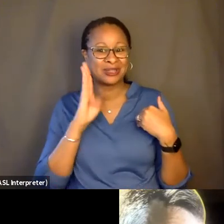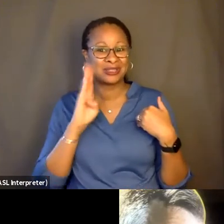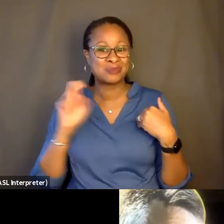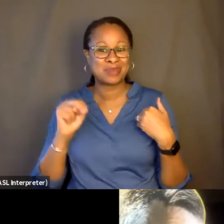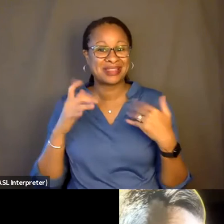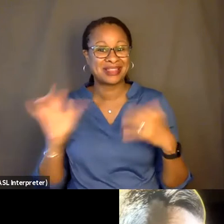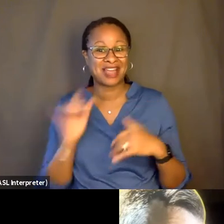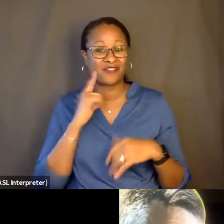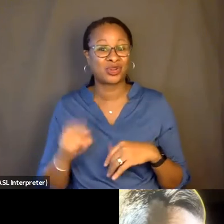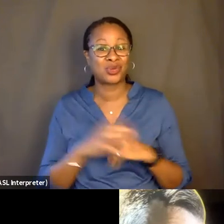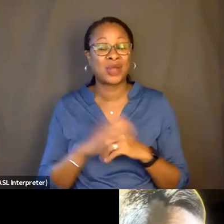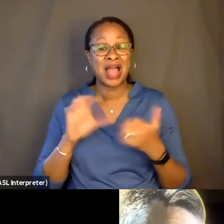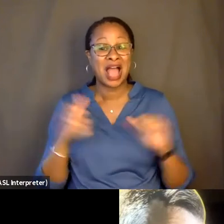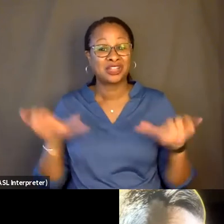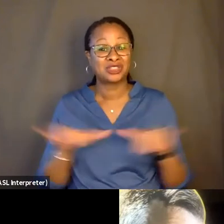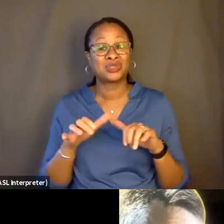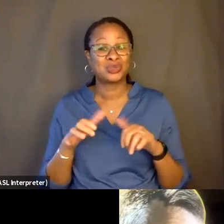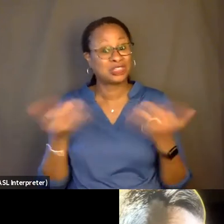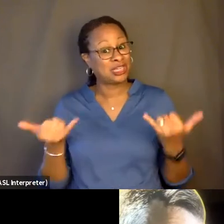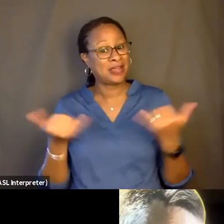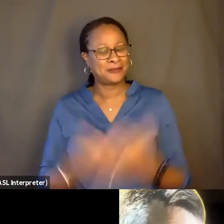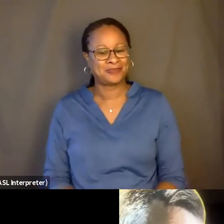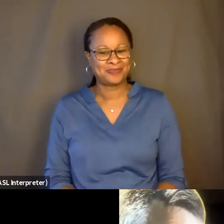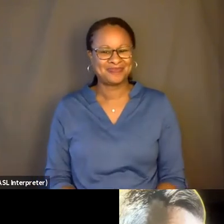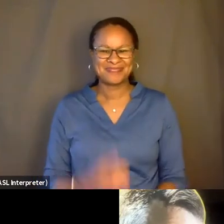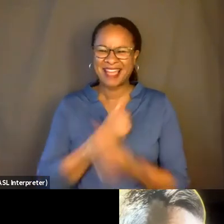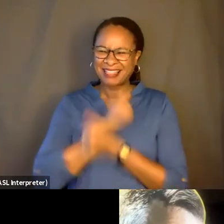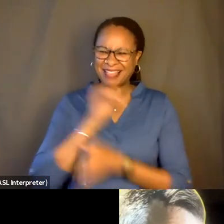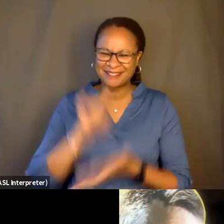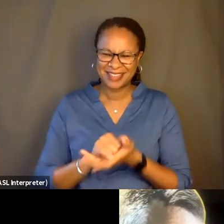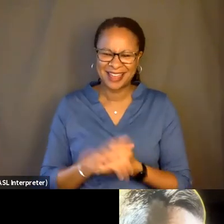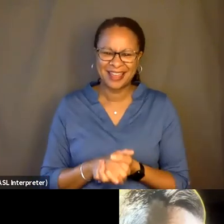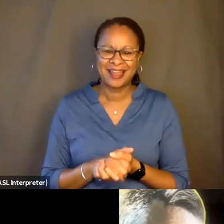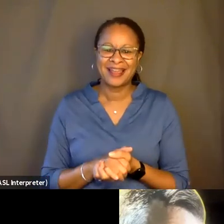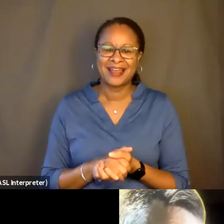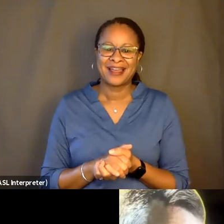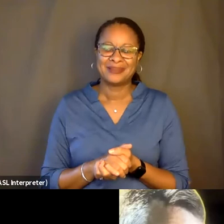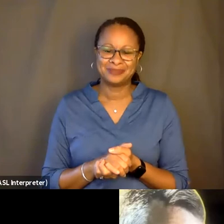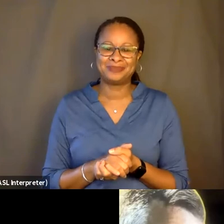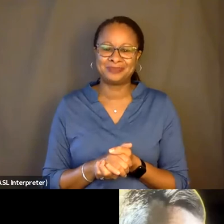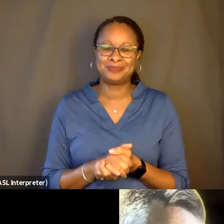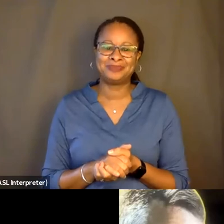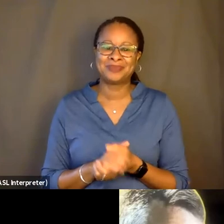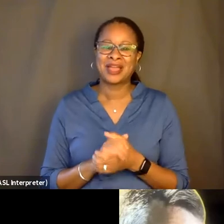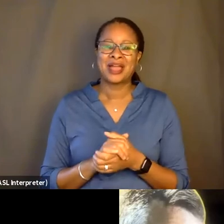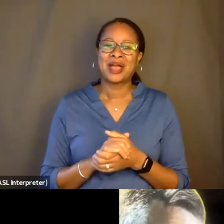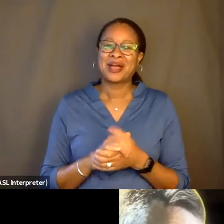And then, you know, how's he doing these days? I love that, Eric, that the world, like-- the movie spilled out into the world,